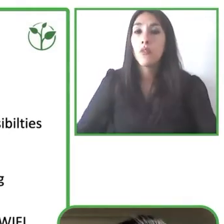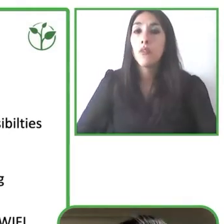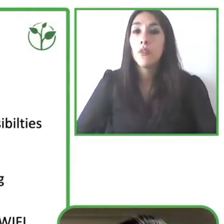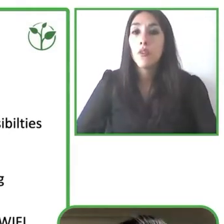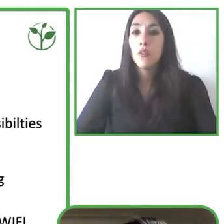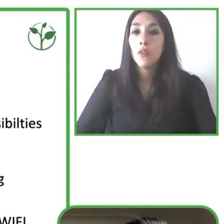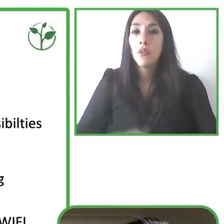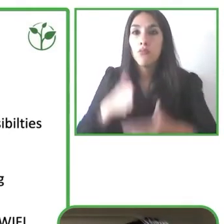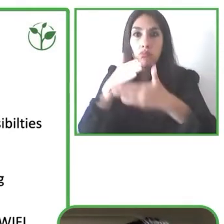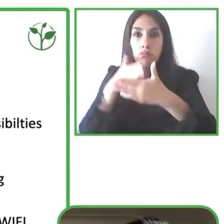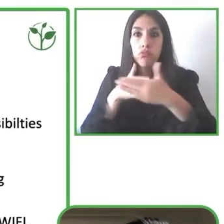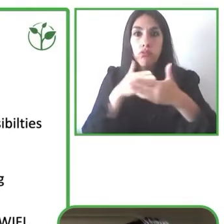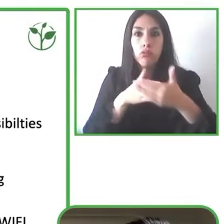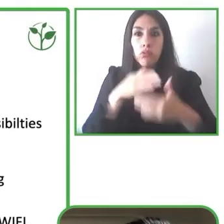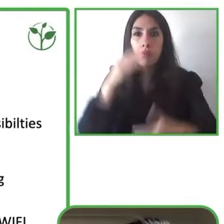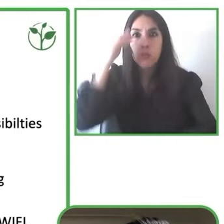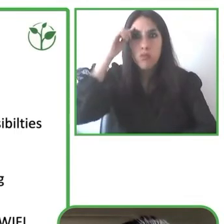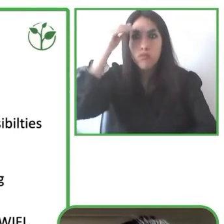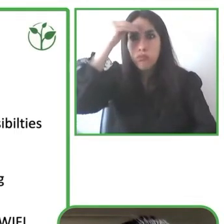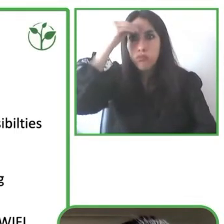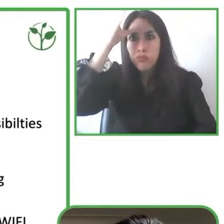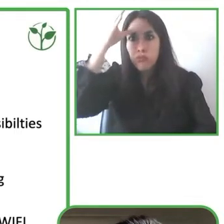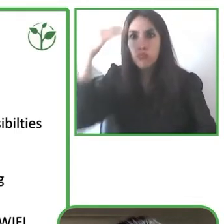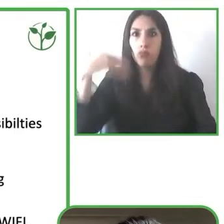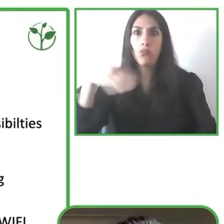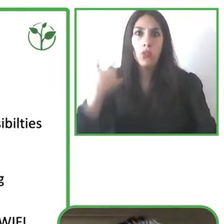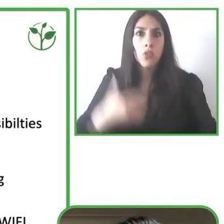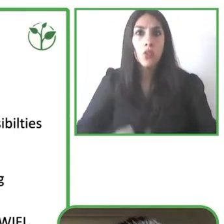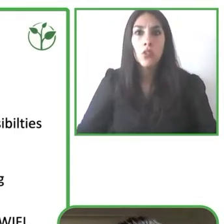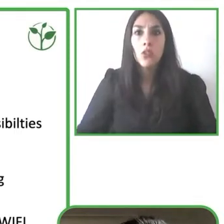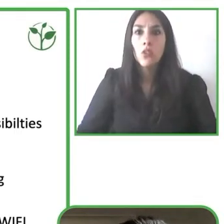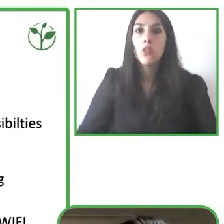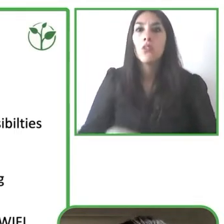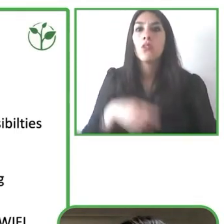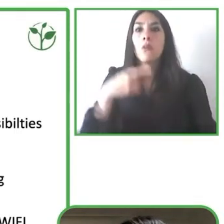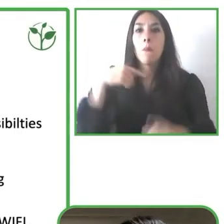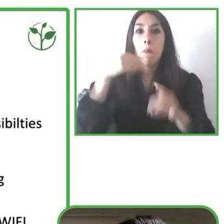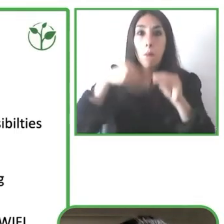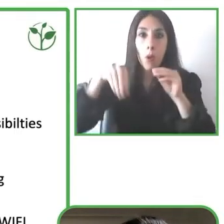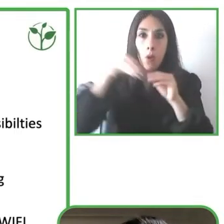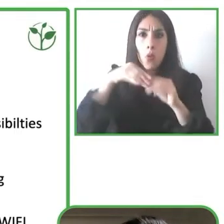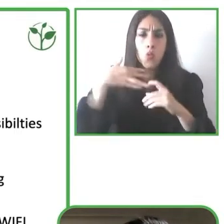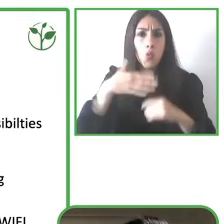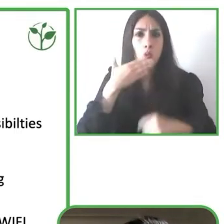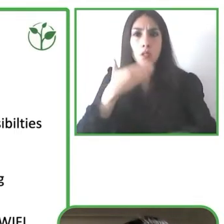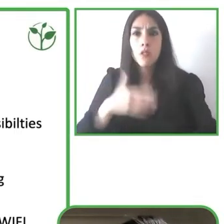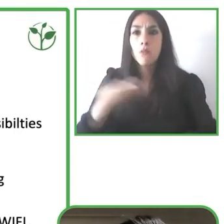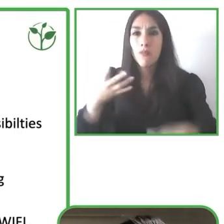this is something that is done by the user him or herself it takes 15 seconds, so whatever like